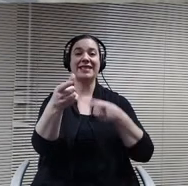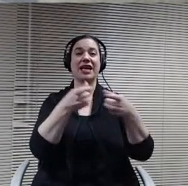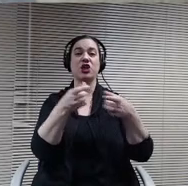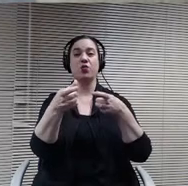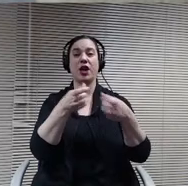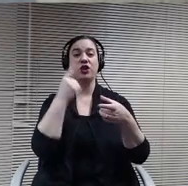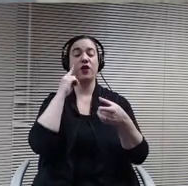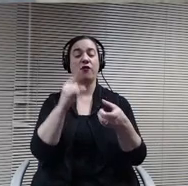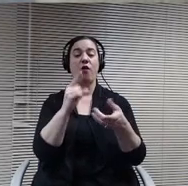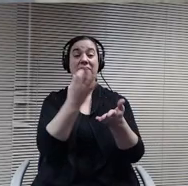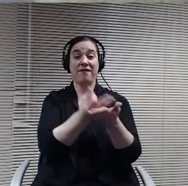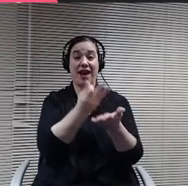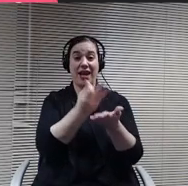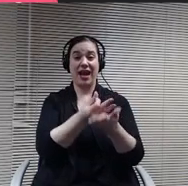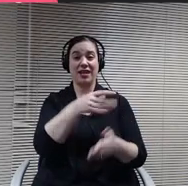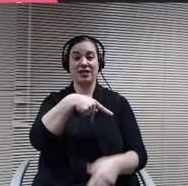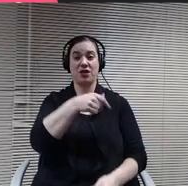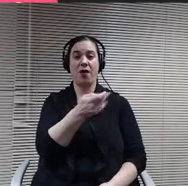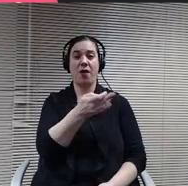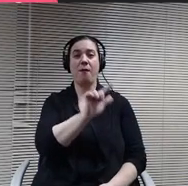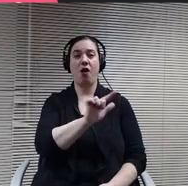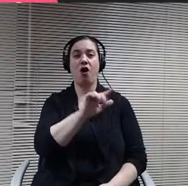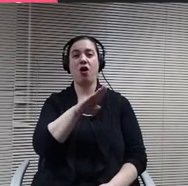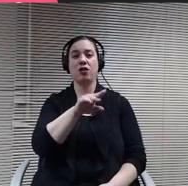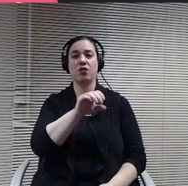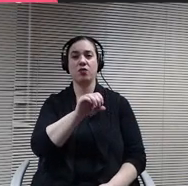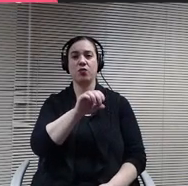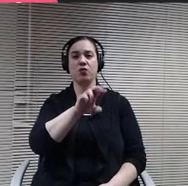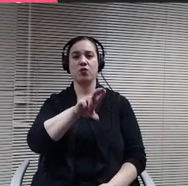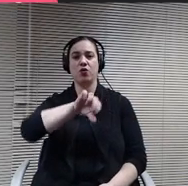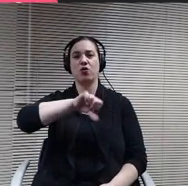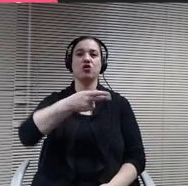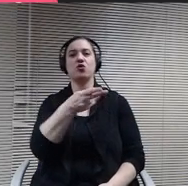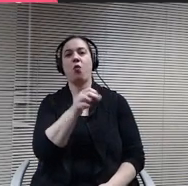as Deputy Clerk who can act on the clerks behalf on normal and